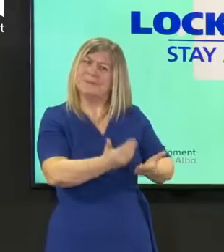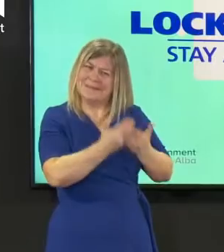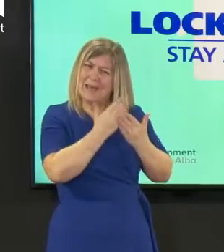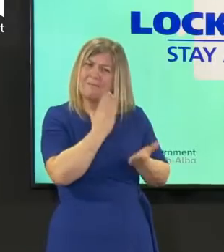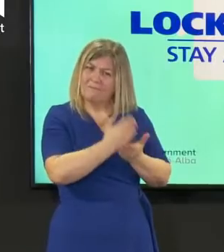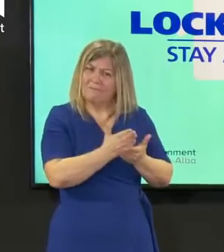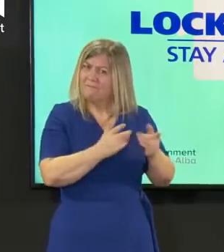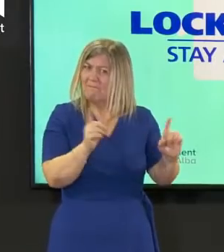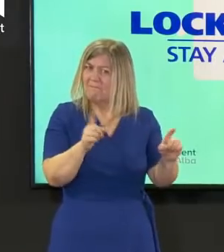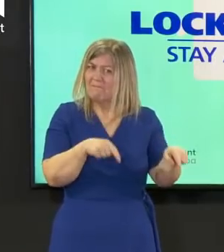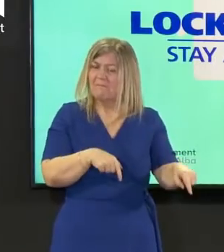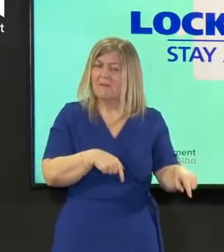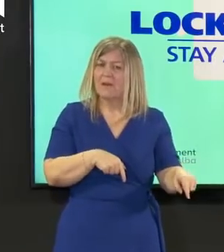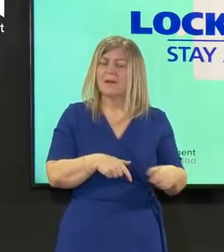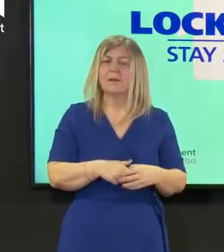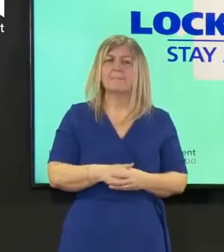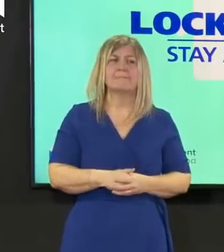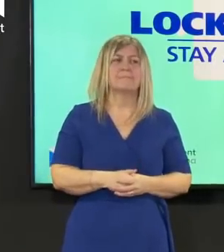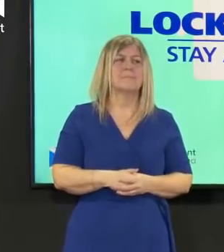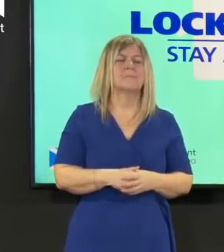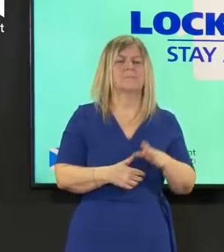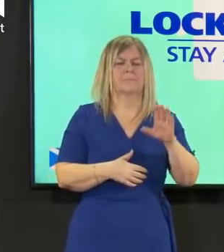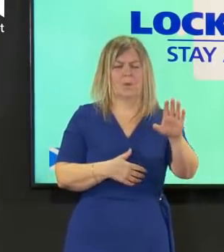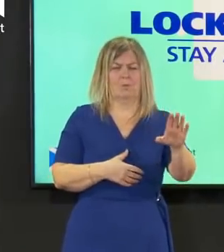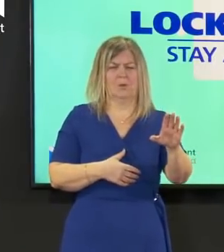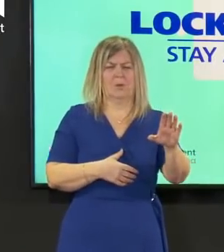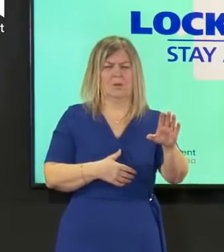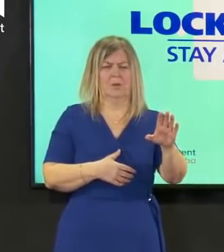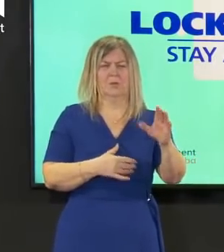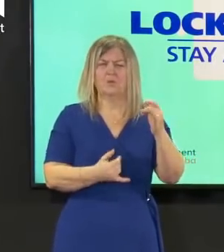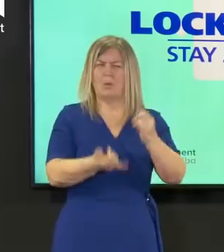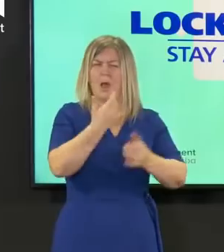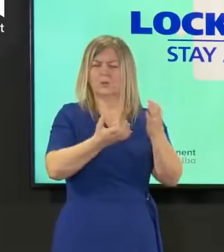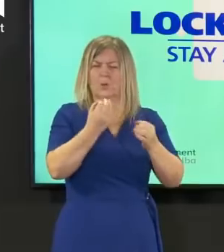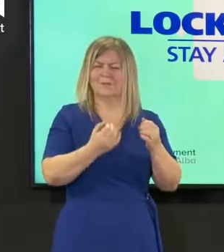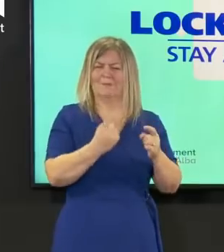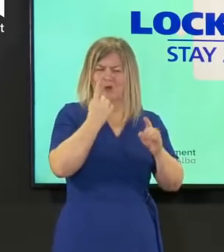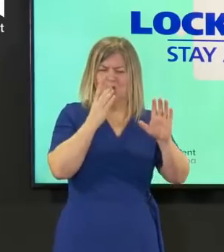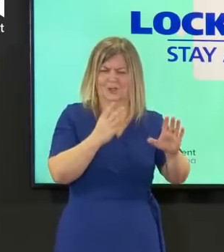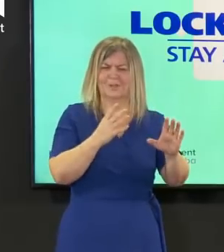very much ben let let me take that last question first if i may i'll say a little bit about your